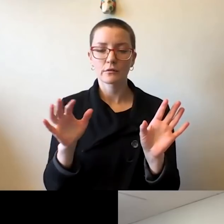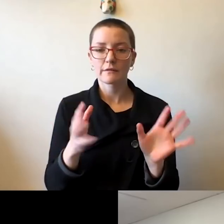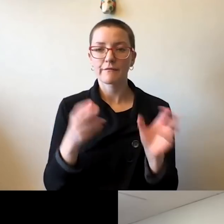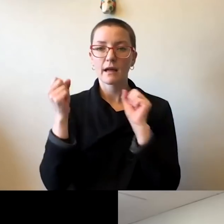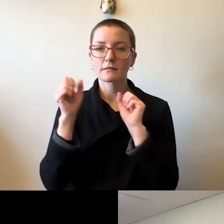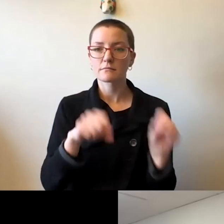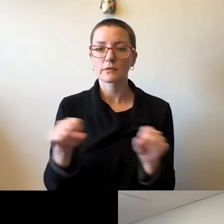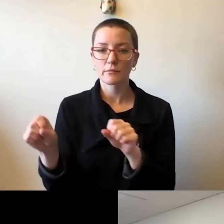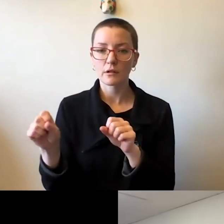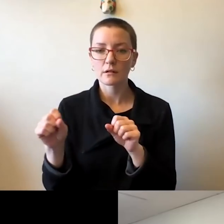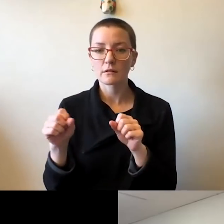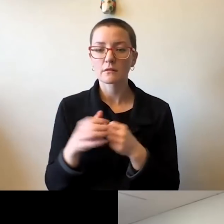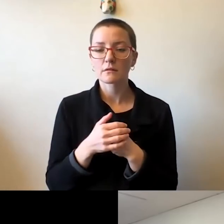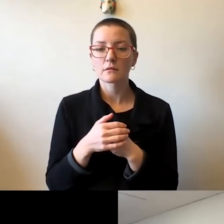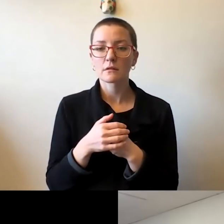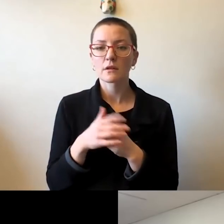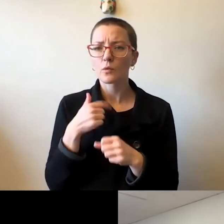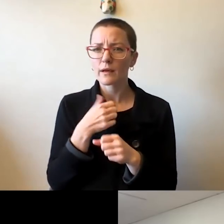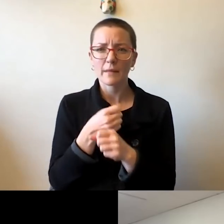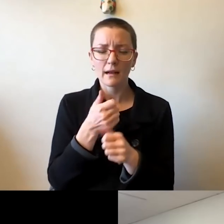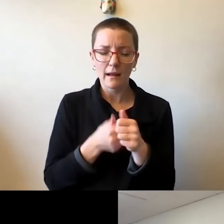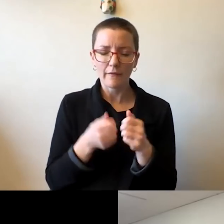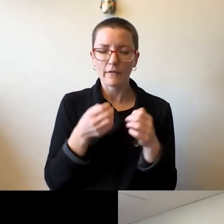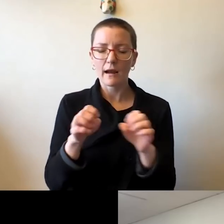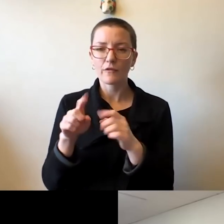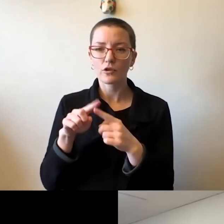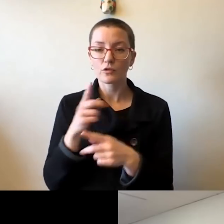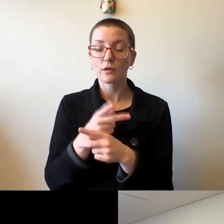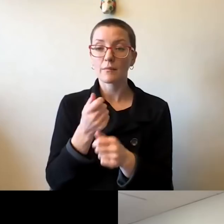We've made every effort to try to keep people employed during the first phase